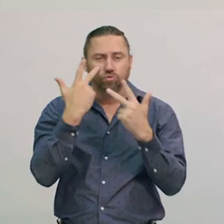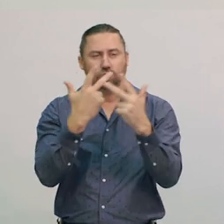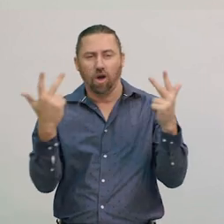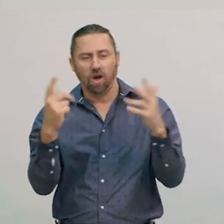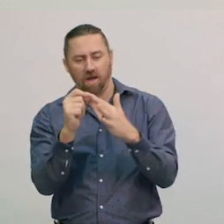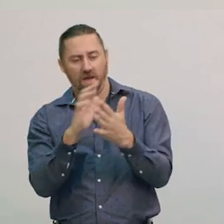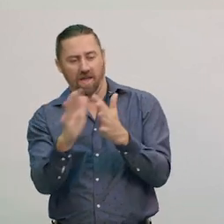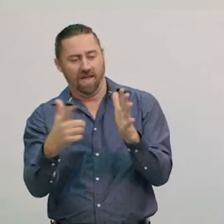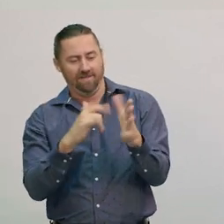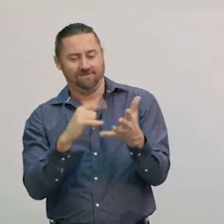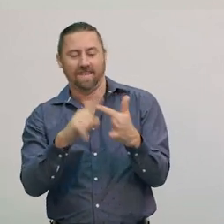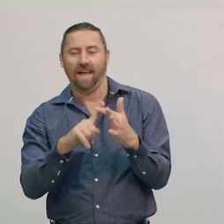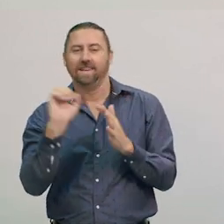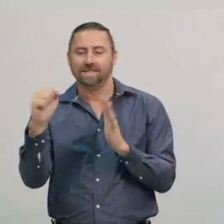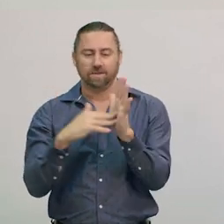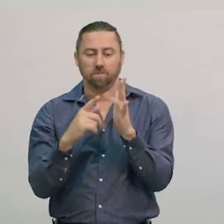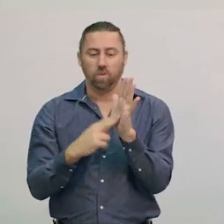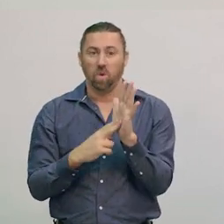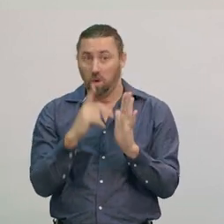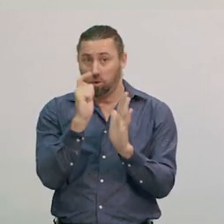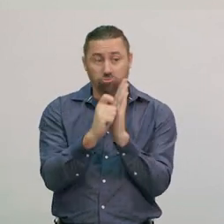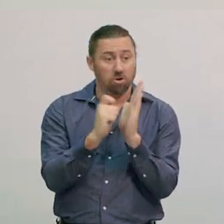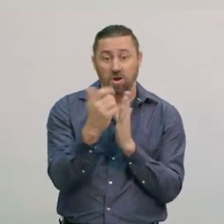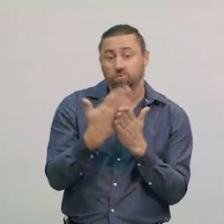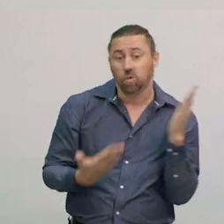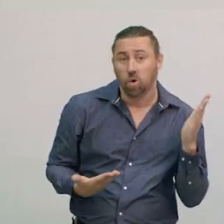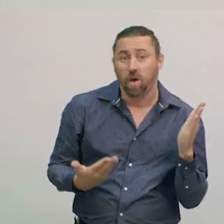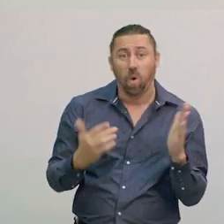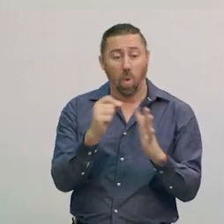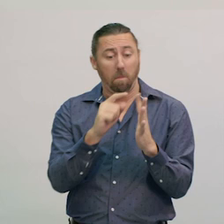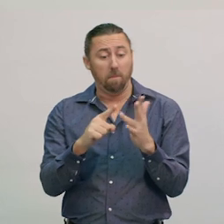Perhaps you might be inspired to write a story or poem about the Moon.